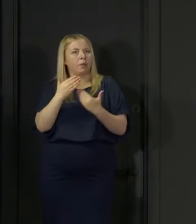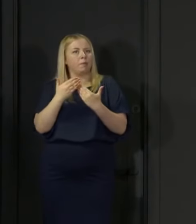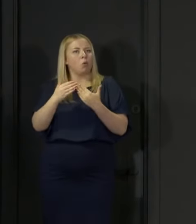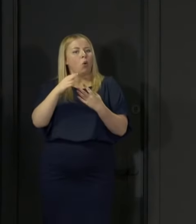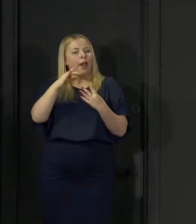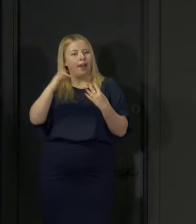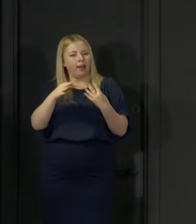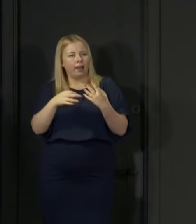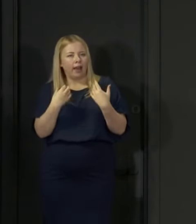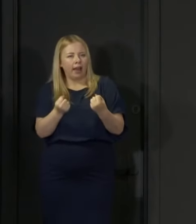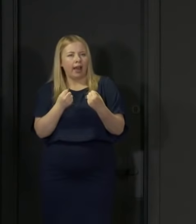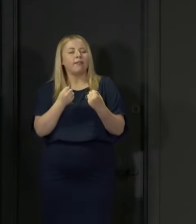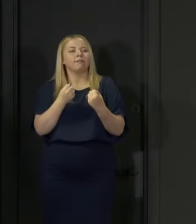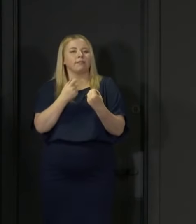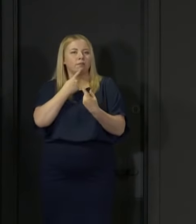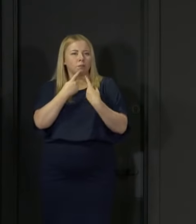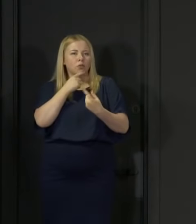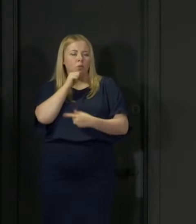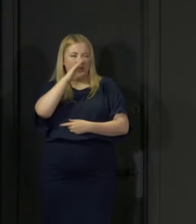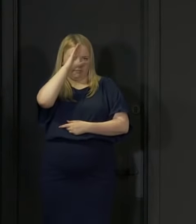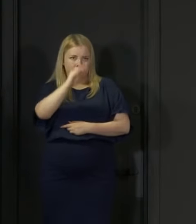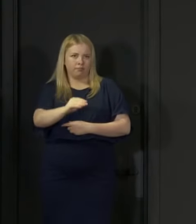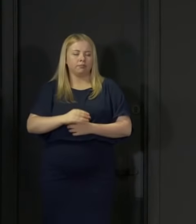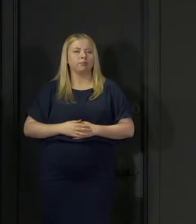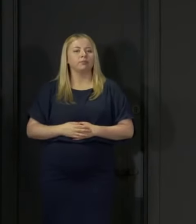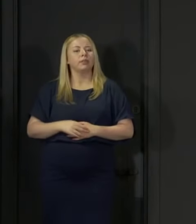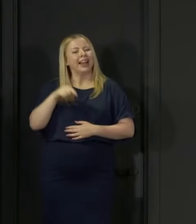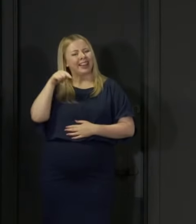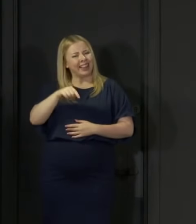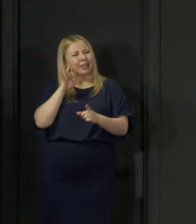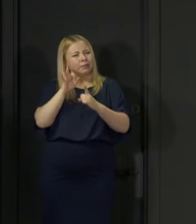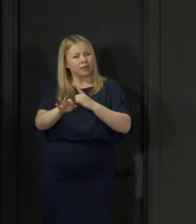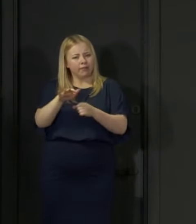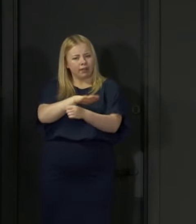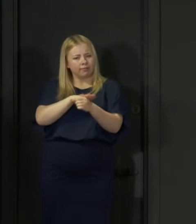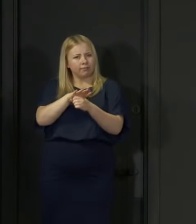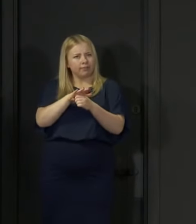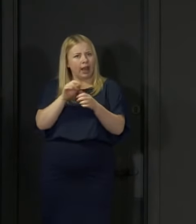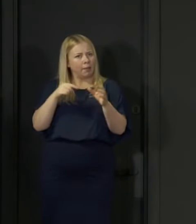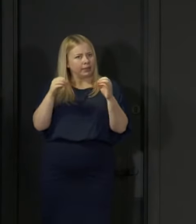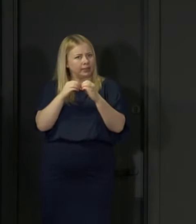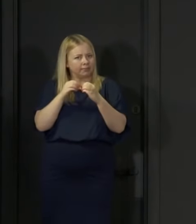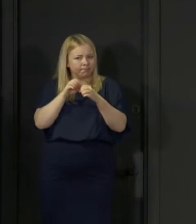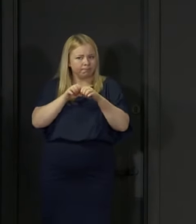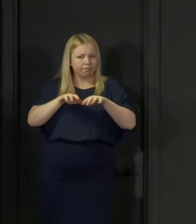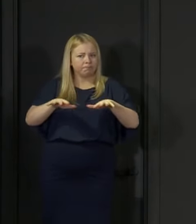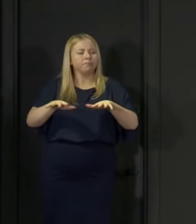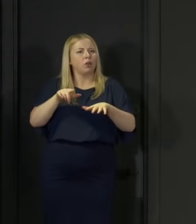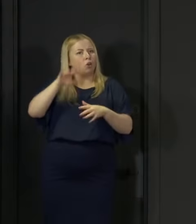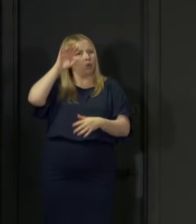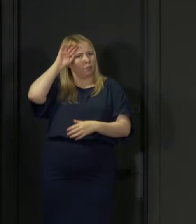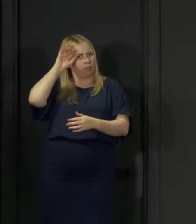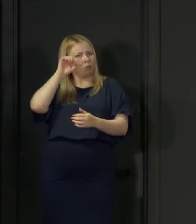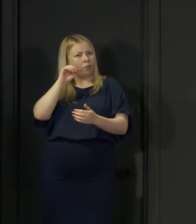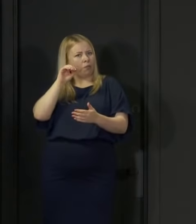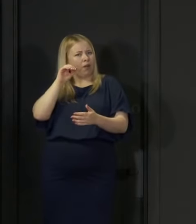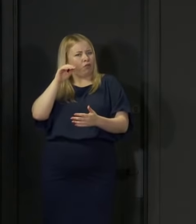However, this particular cluster is another reminder that this virus is still out there and has not gone away.